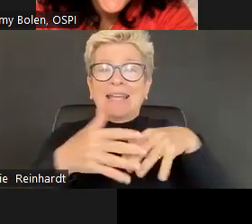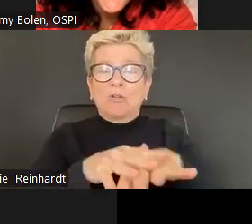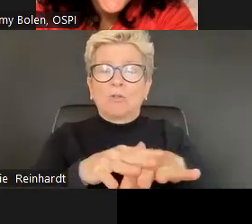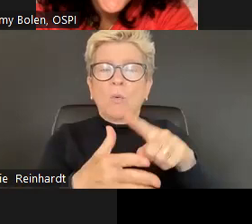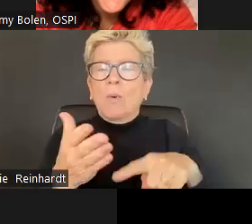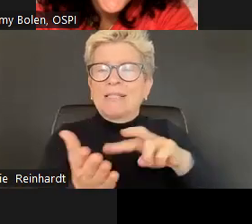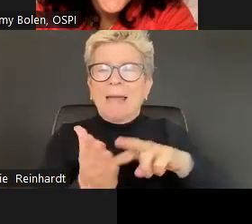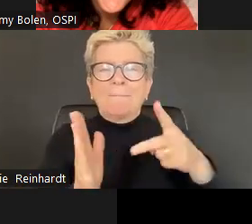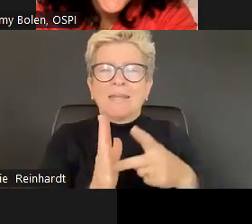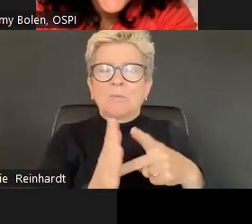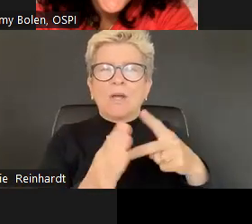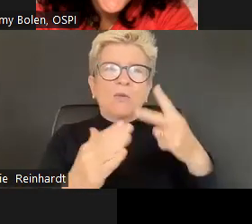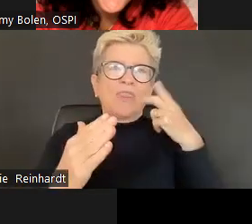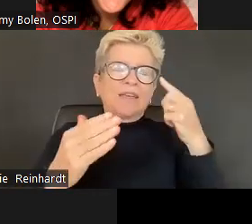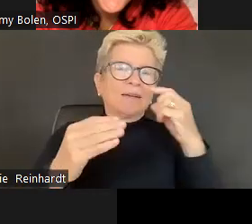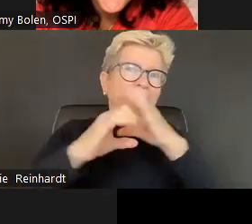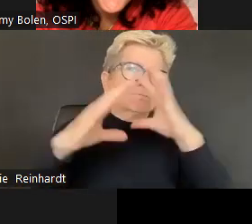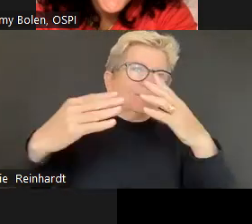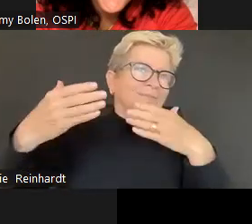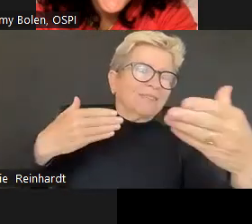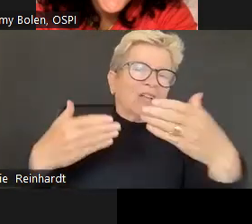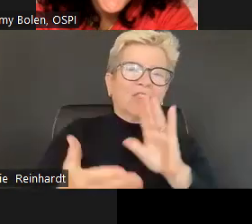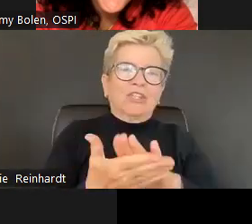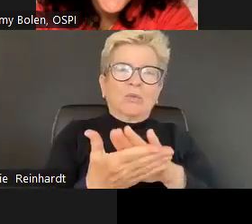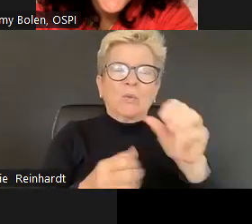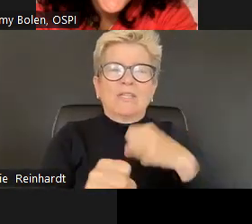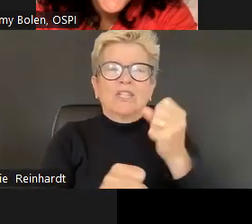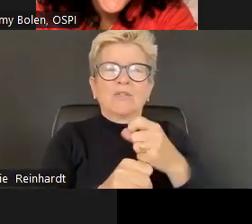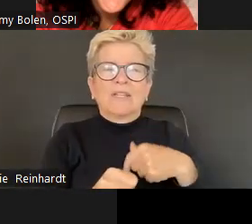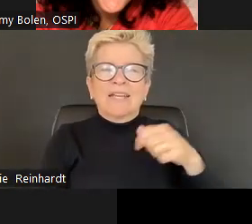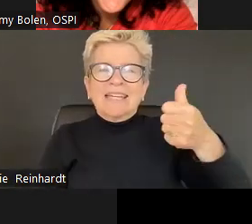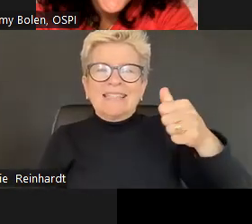The other thing that I think is really important in this, that tool that I'm going to share are actually as we to kind of begin thinking then about academic integration.